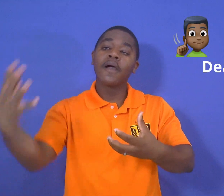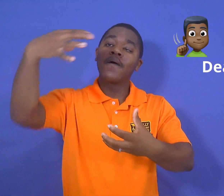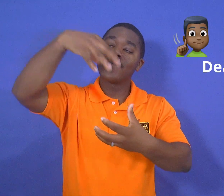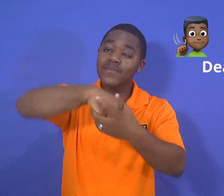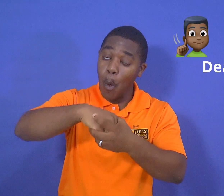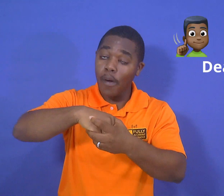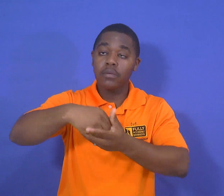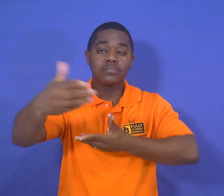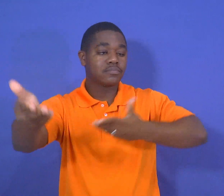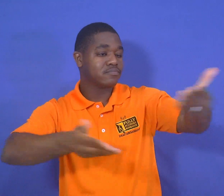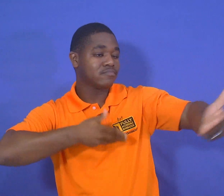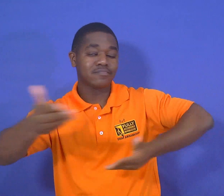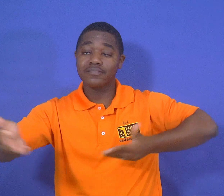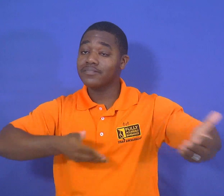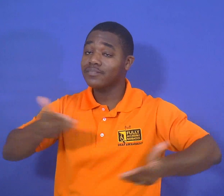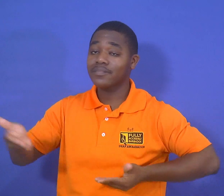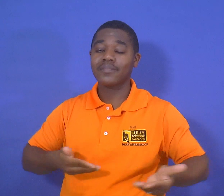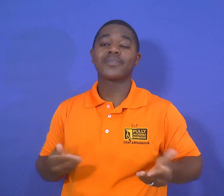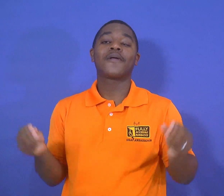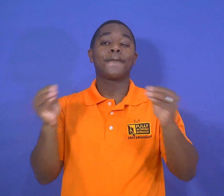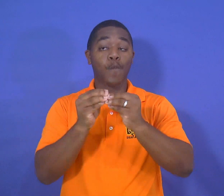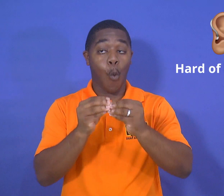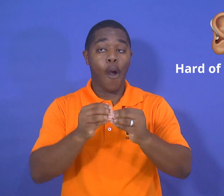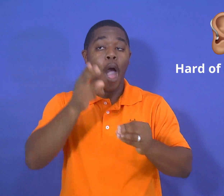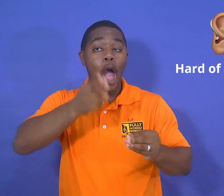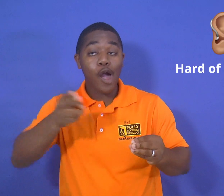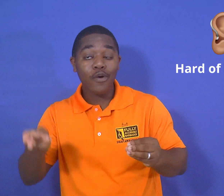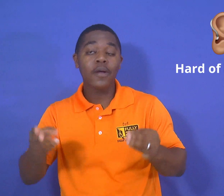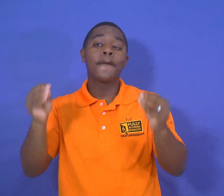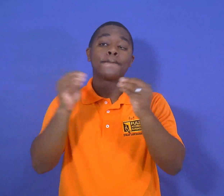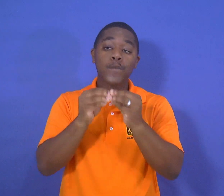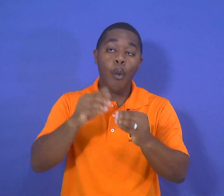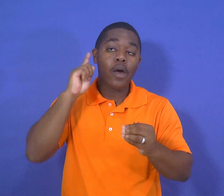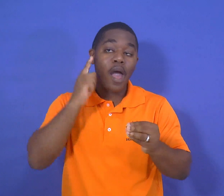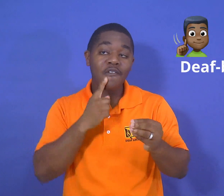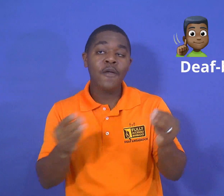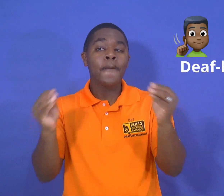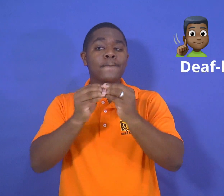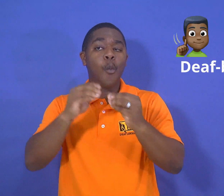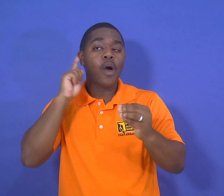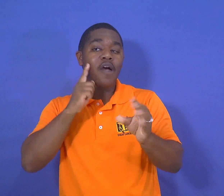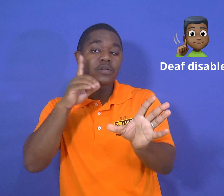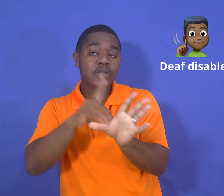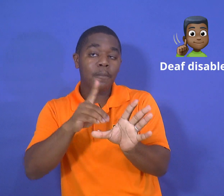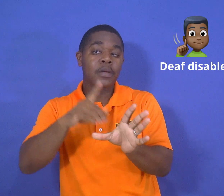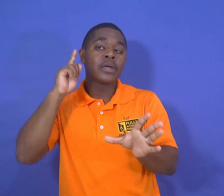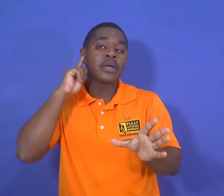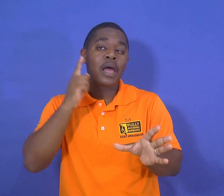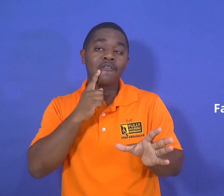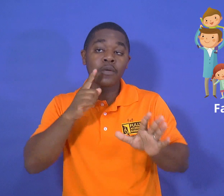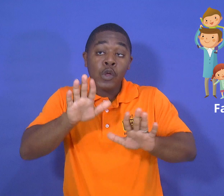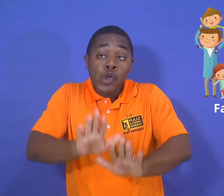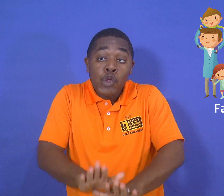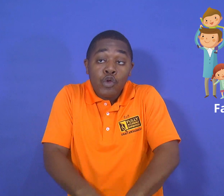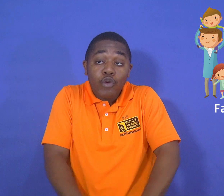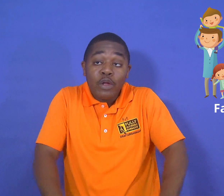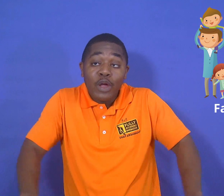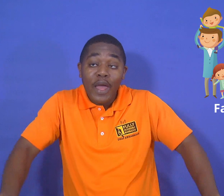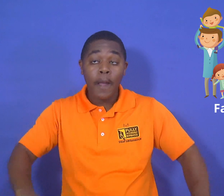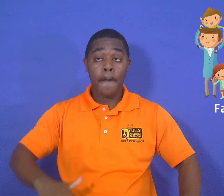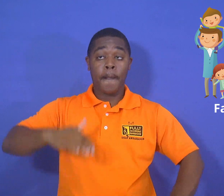persons involved more hard of hearing person more deafblind disabled deaf persons children